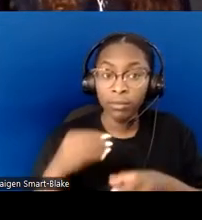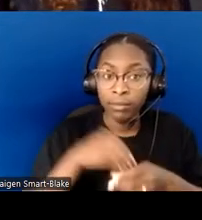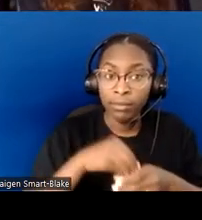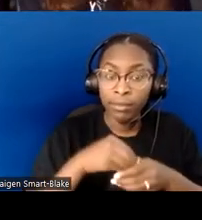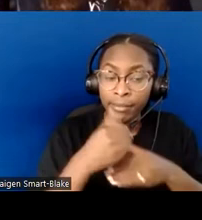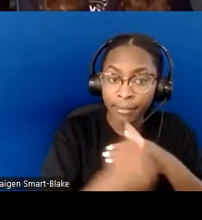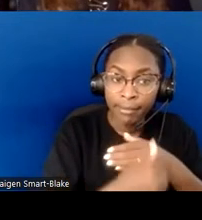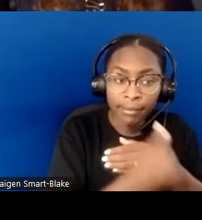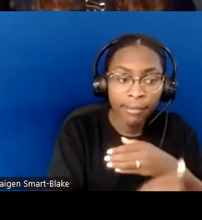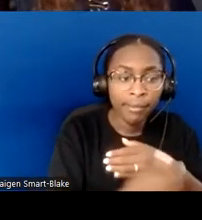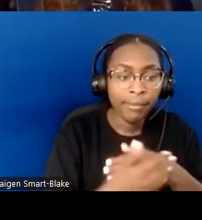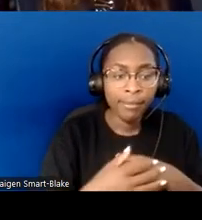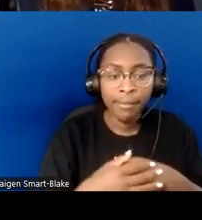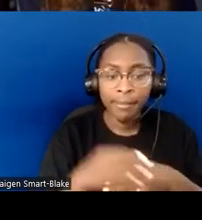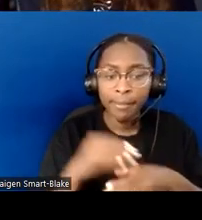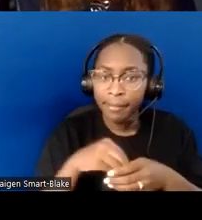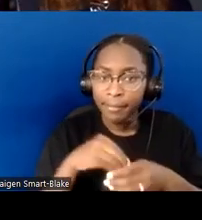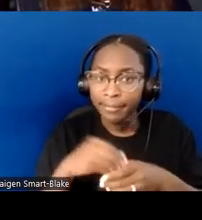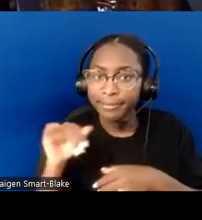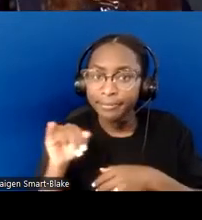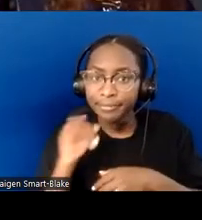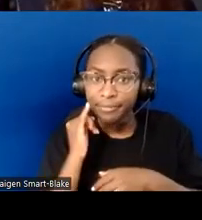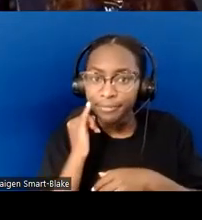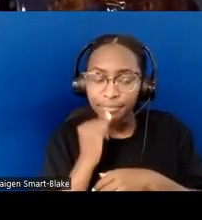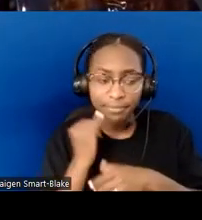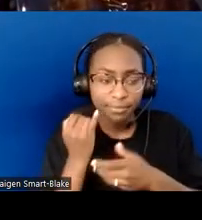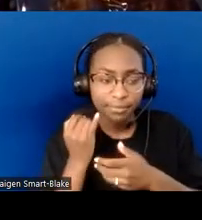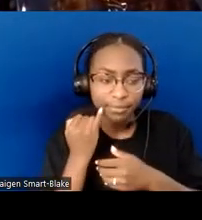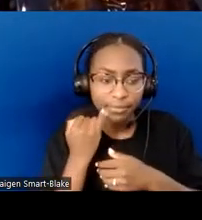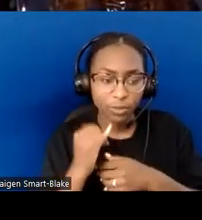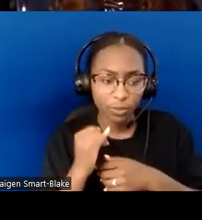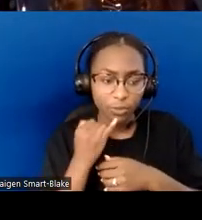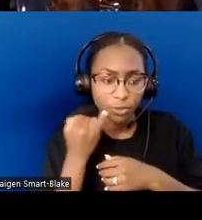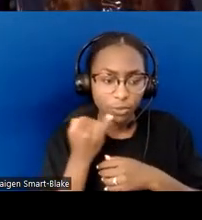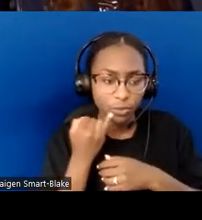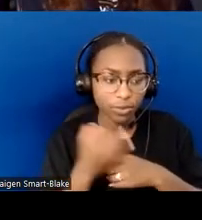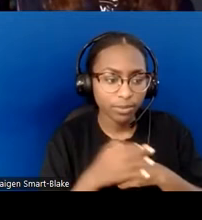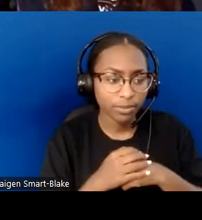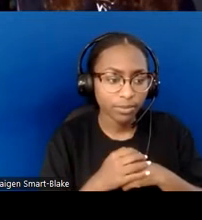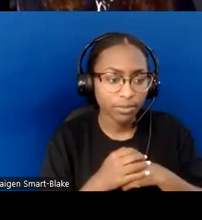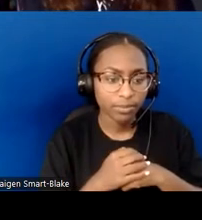and encourage folks who can't take food or liquid by mouth